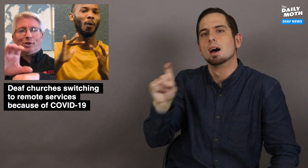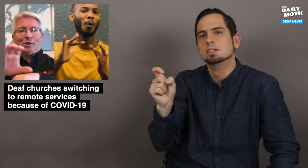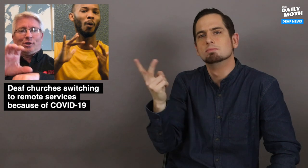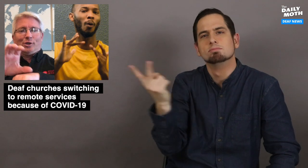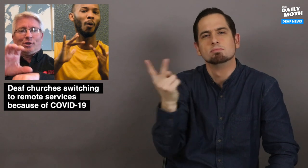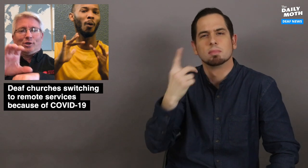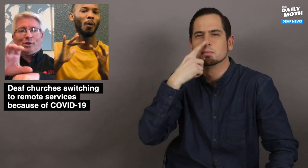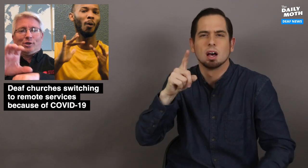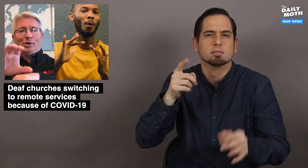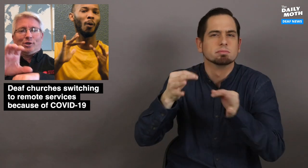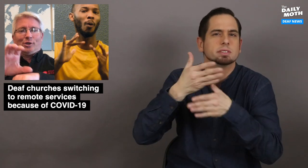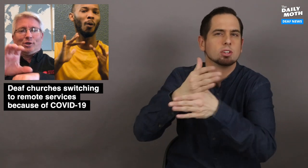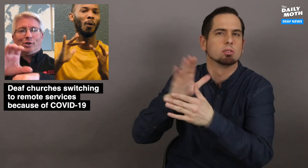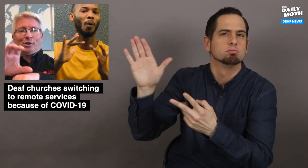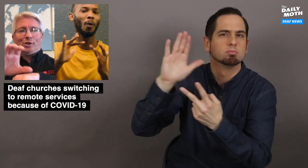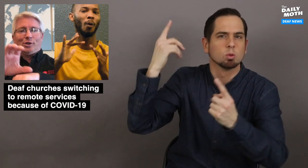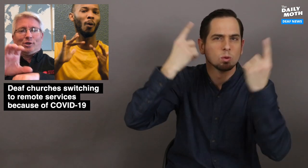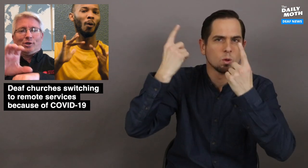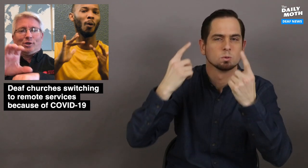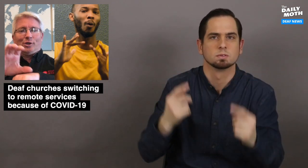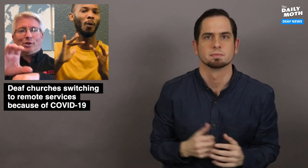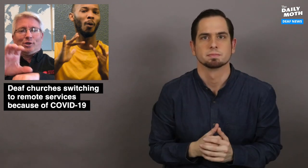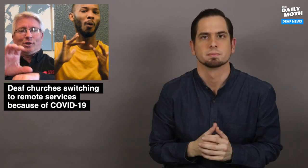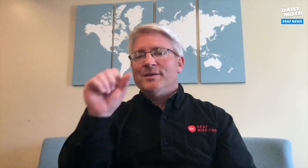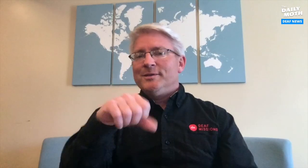I asked the two to share their thoughts.